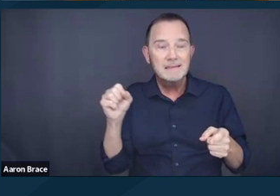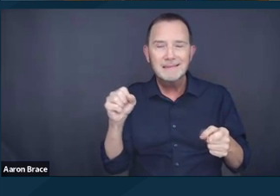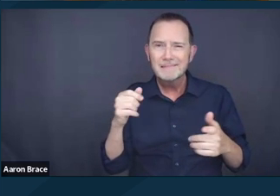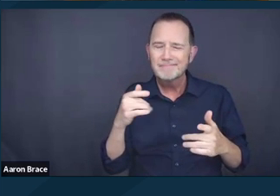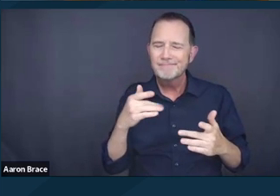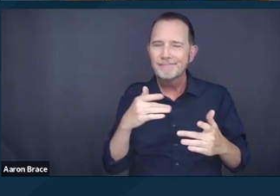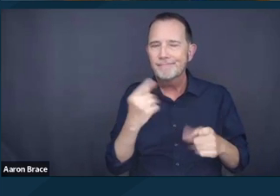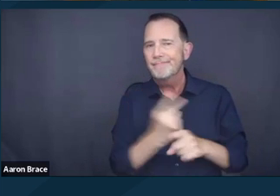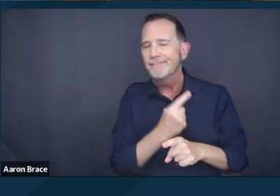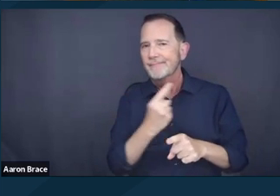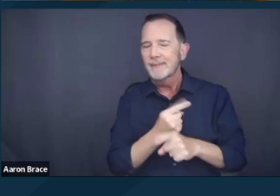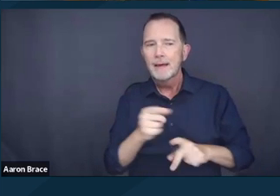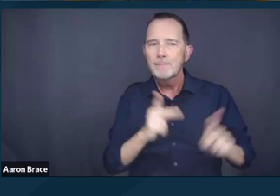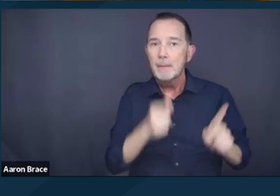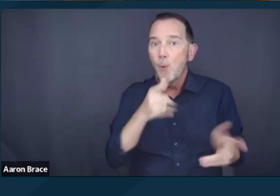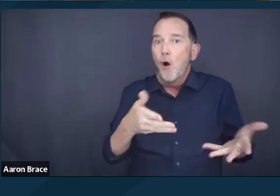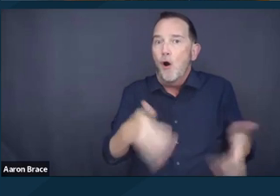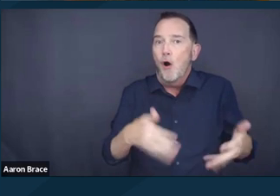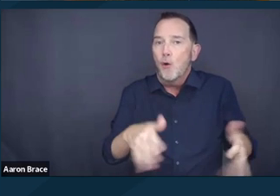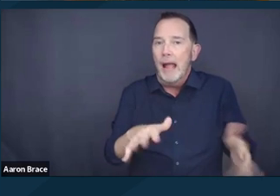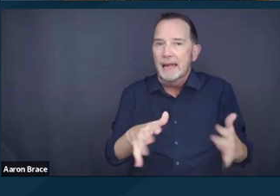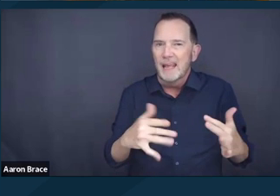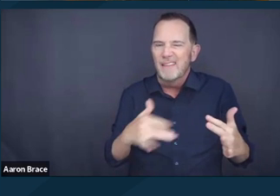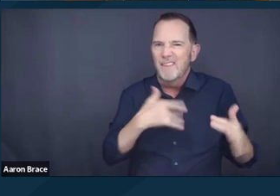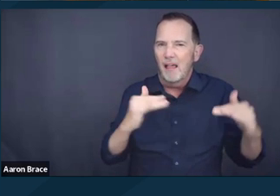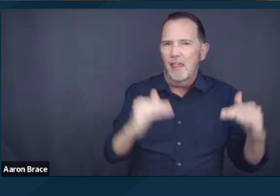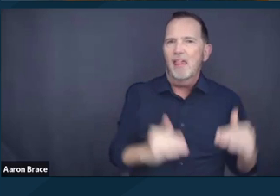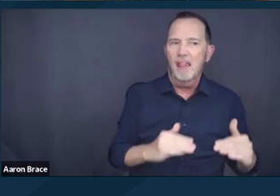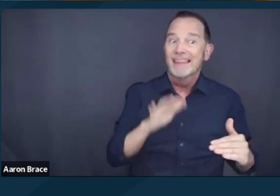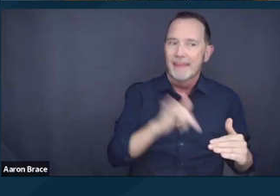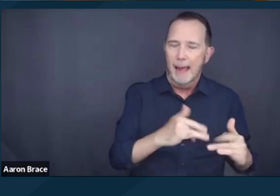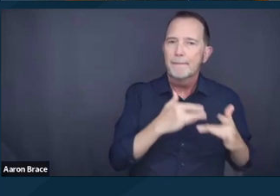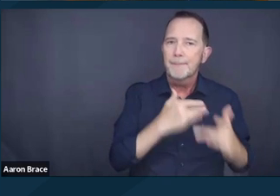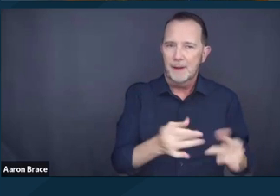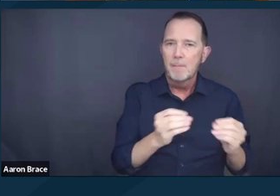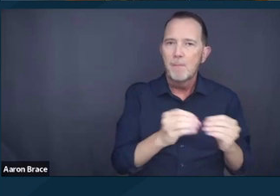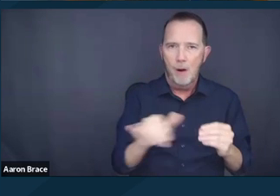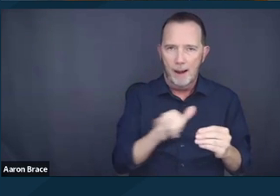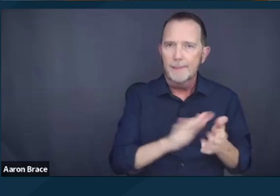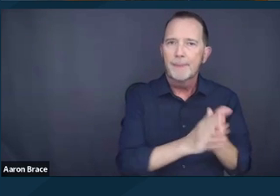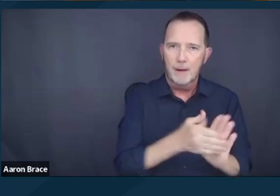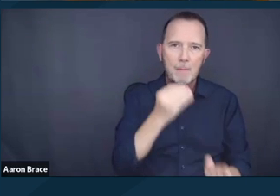in our society. She noted this specifically in the Grants Pass descent, which I'll review in a few slides.